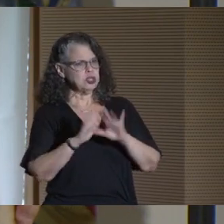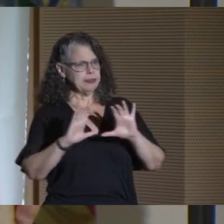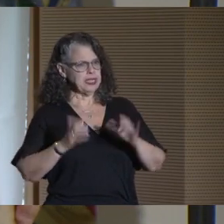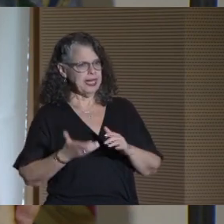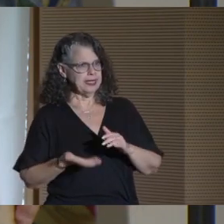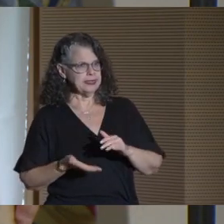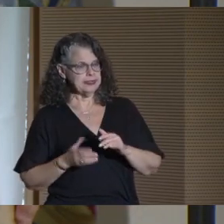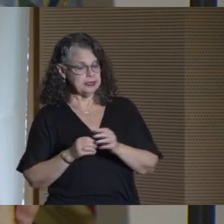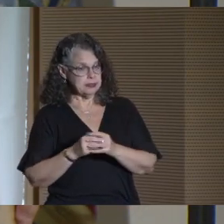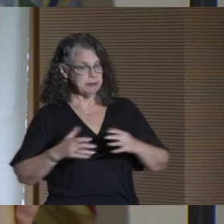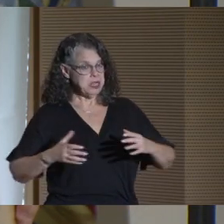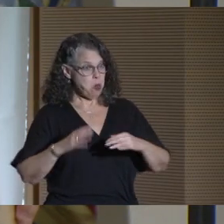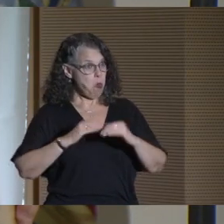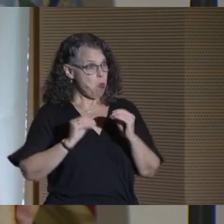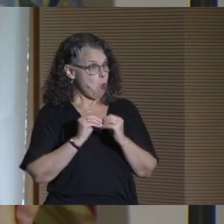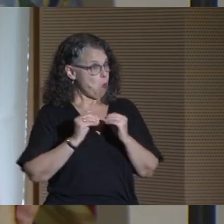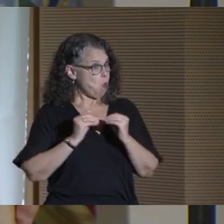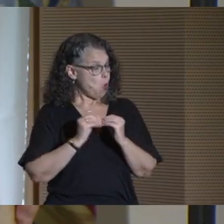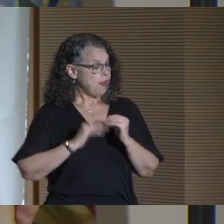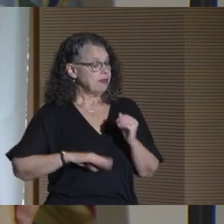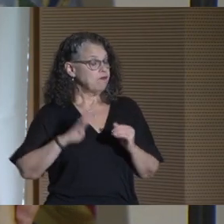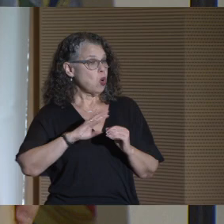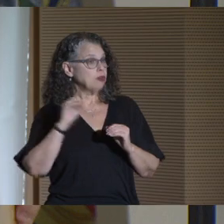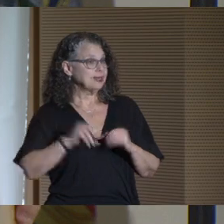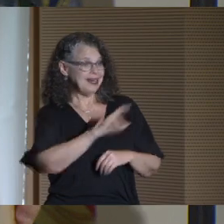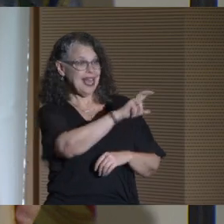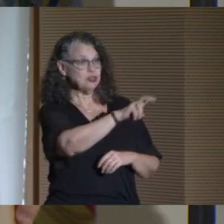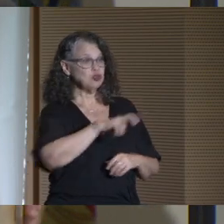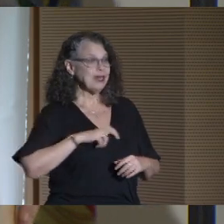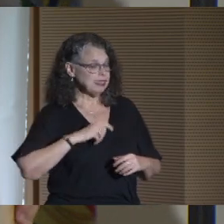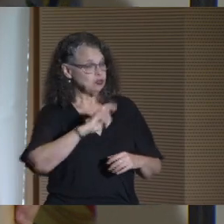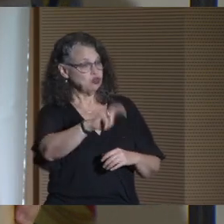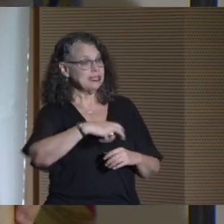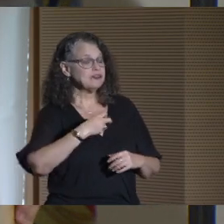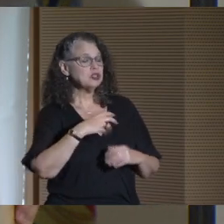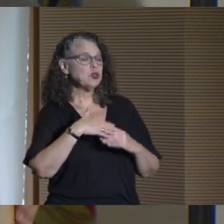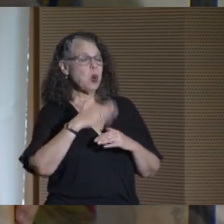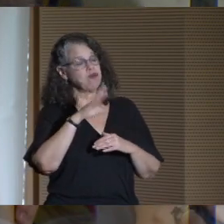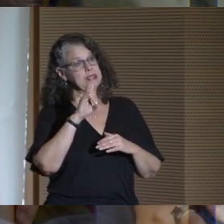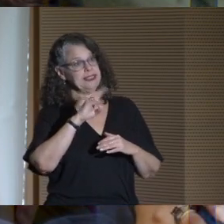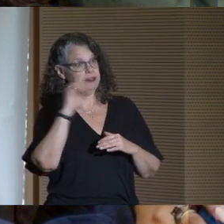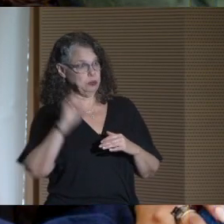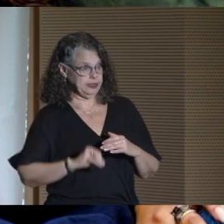is up more than 4% and transfers are up nearly 7%.